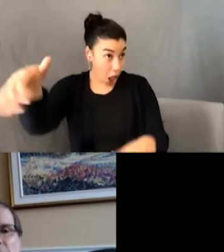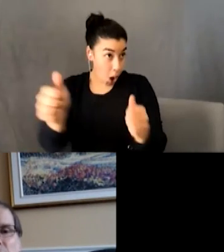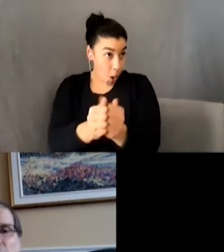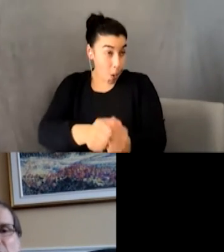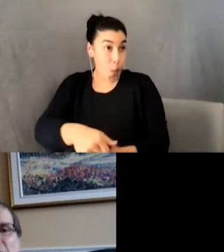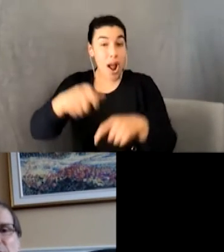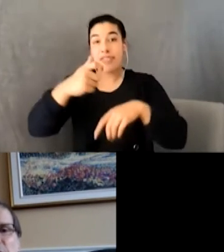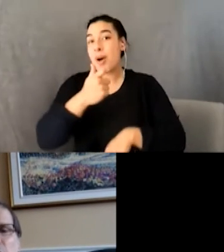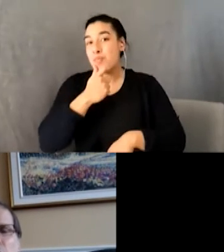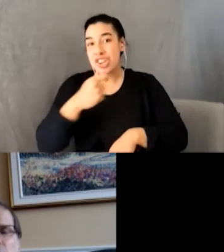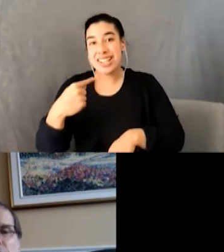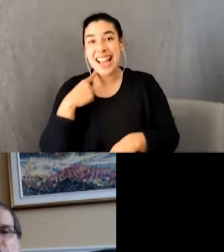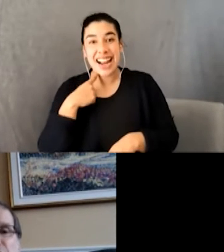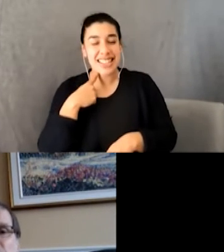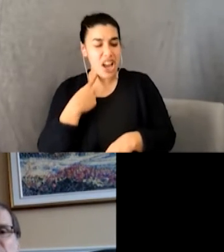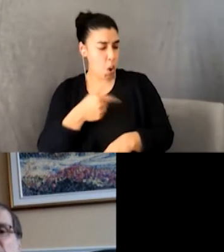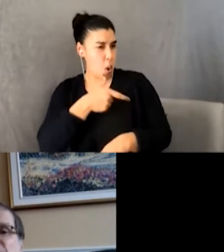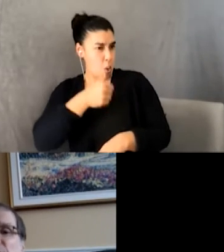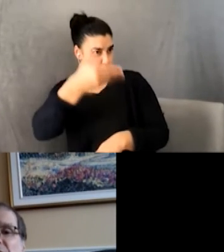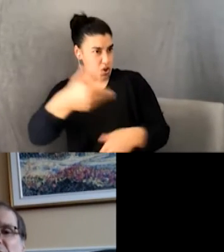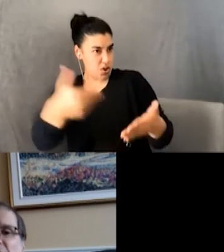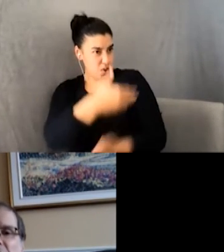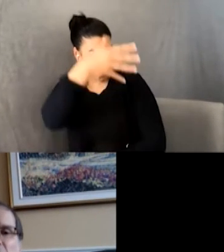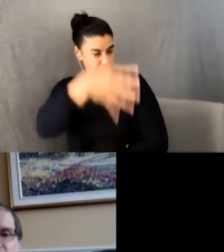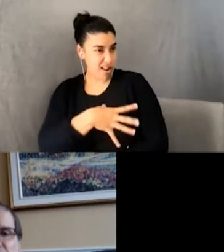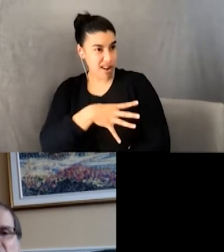Greg laughed. “John Jones, this is Rick Duncan, our new singer.”